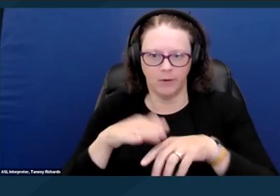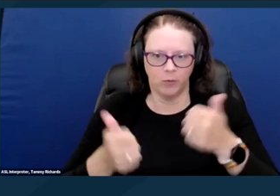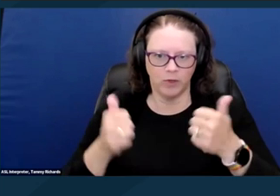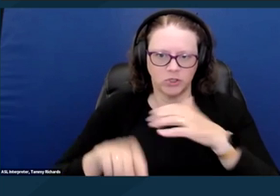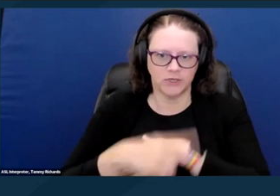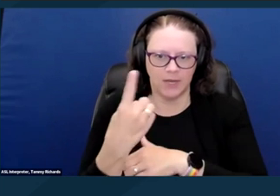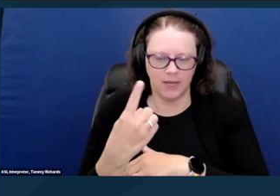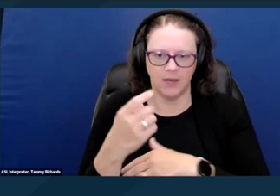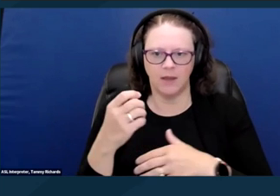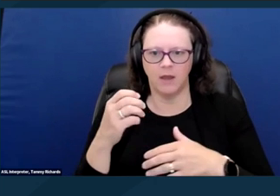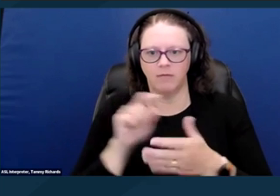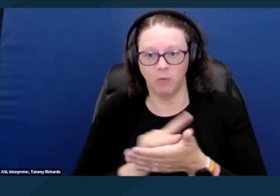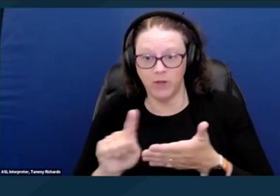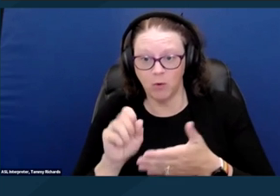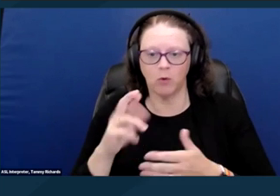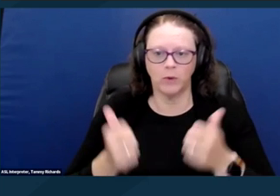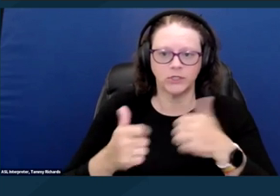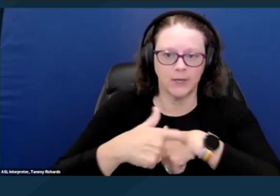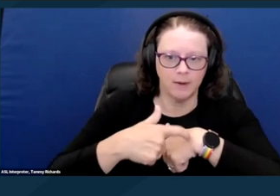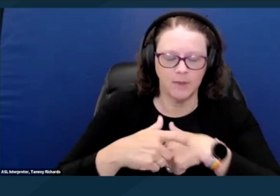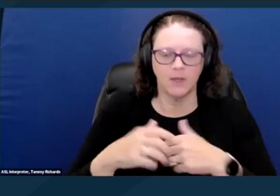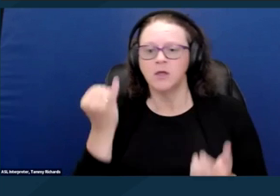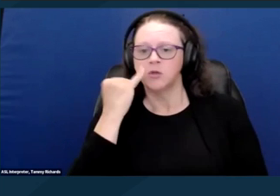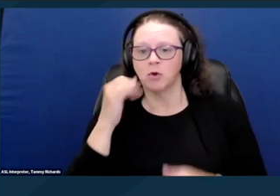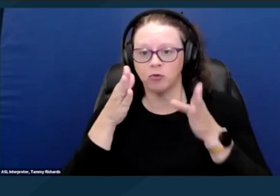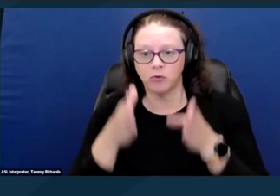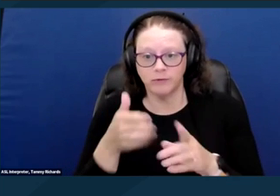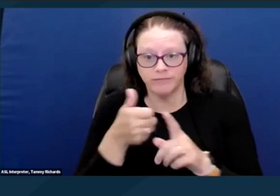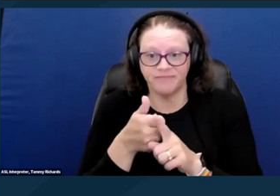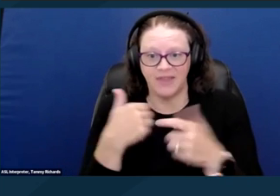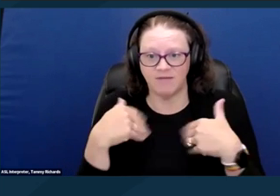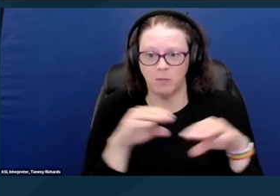Also, someone with a mobility disability may not be able to move their tent or other belongings